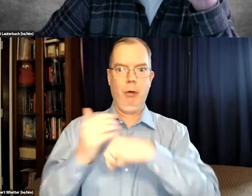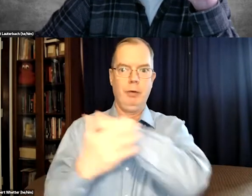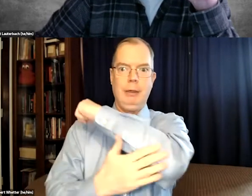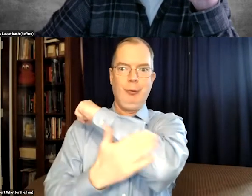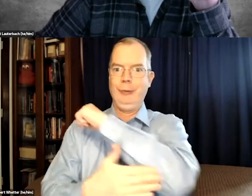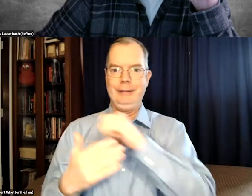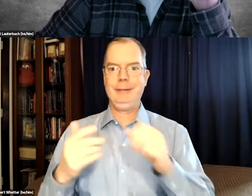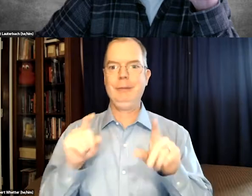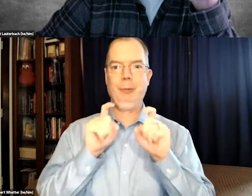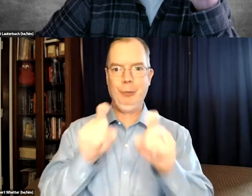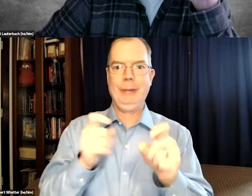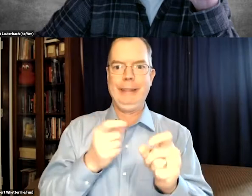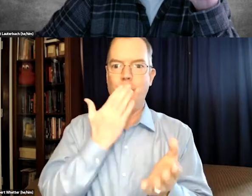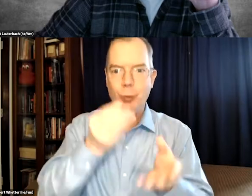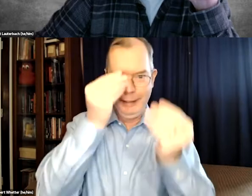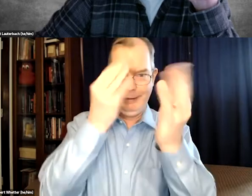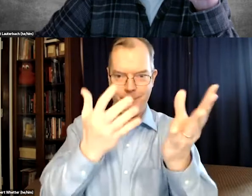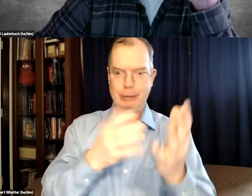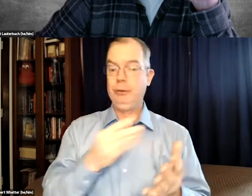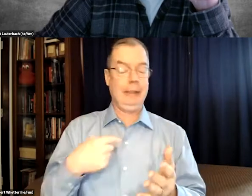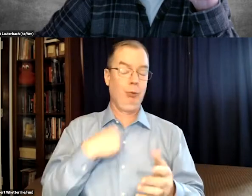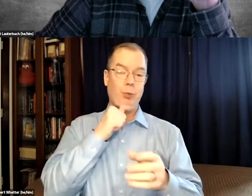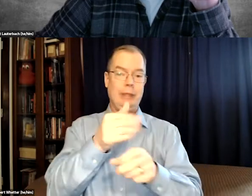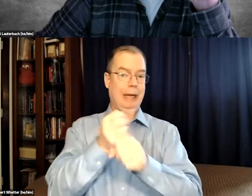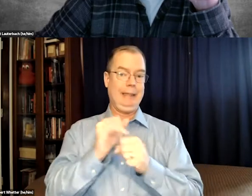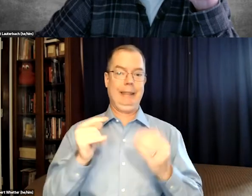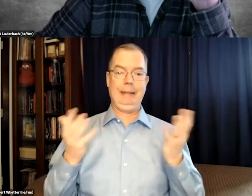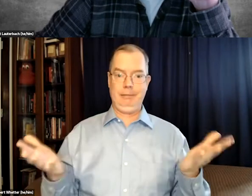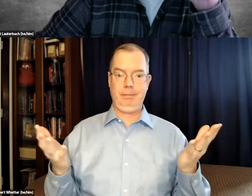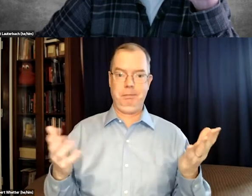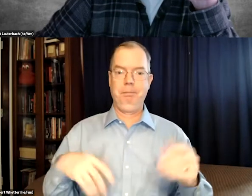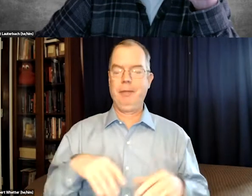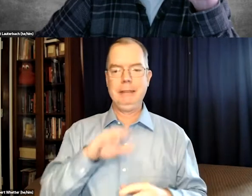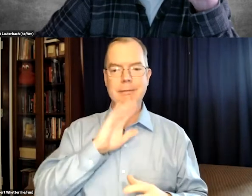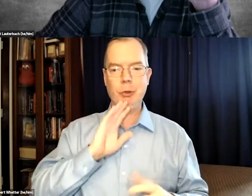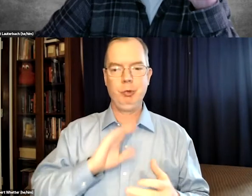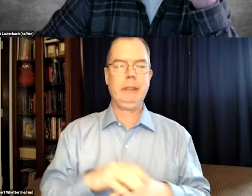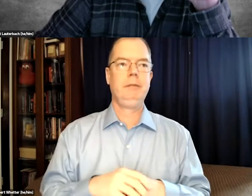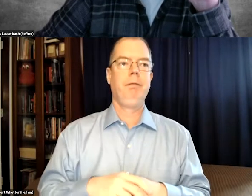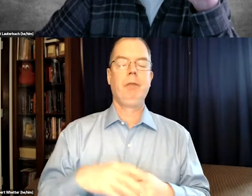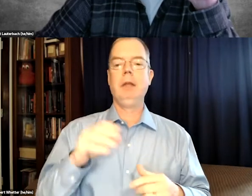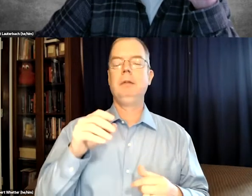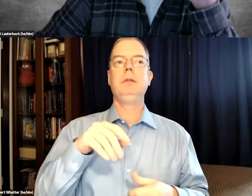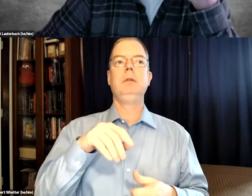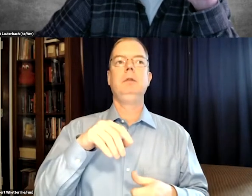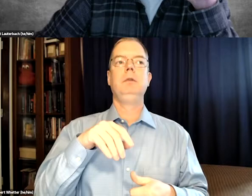there's so many things going on in the world and in our country and we need good accurate information and many times we're not getting it.